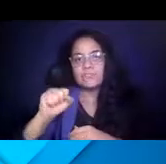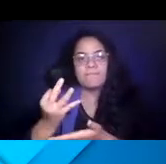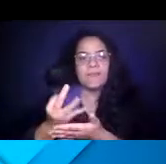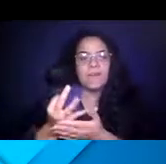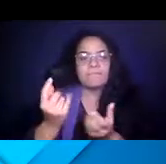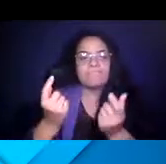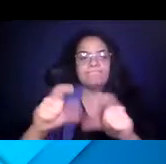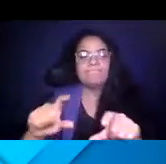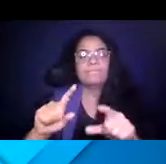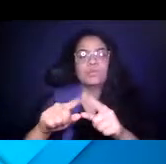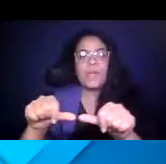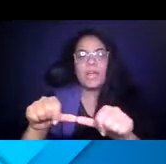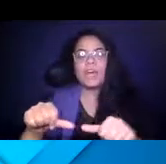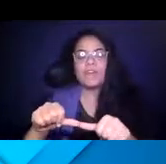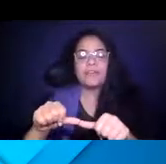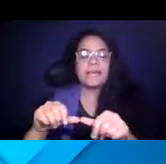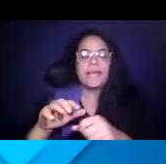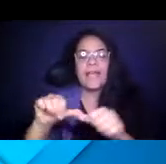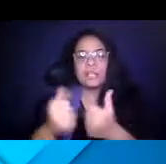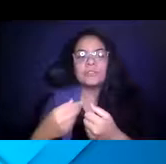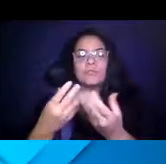agency to provide more nonemergency medical trips.